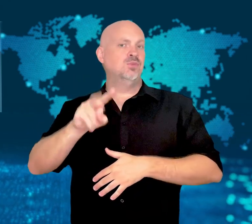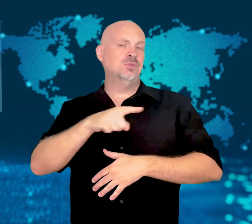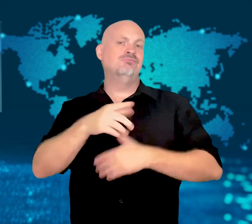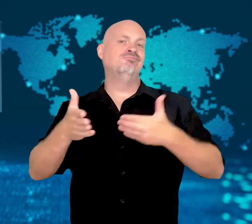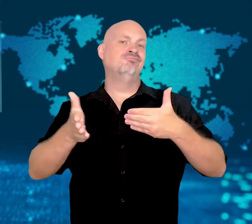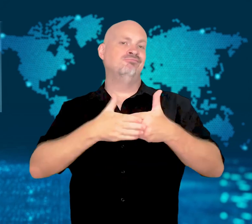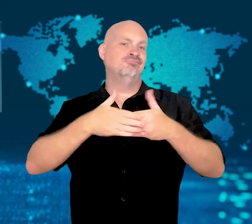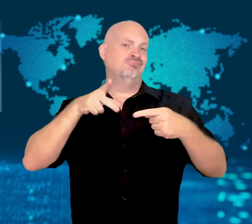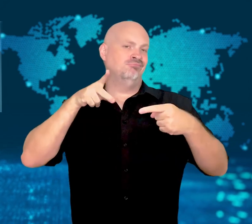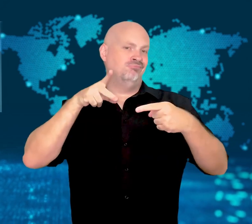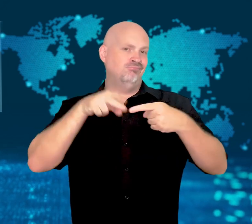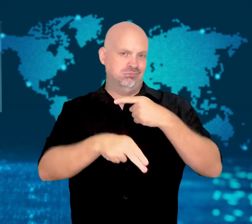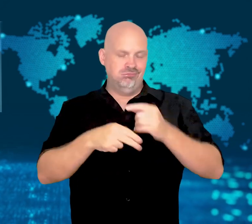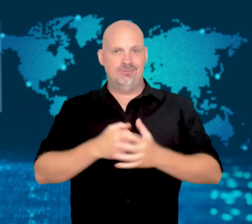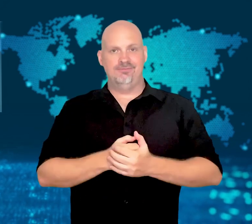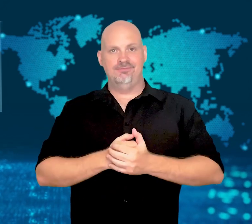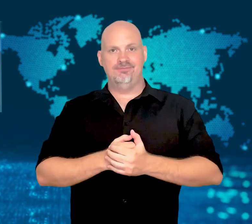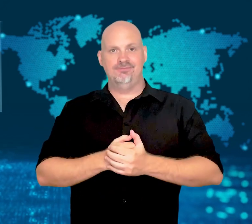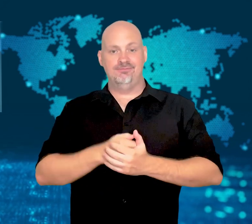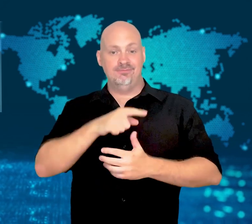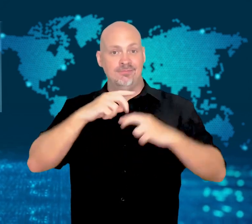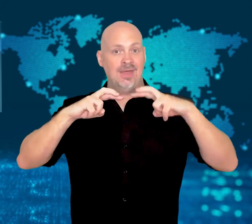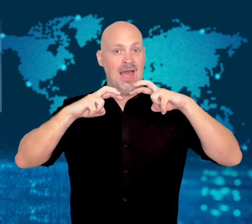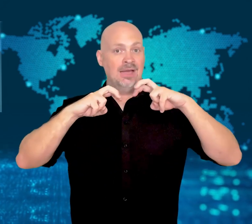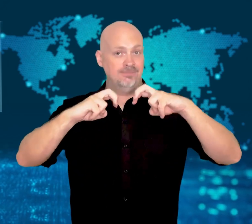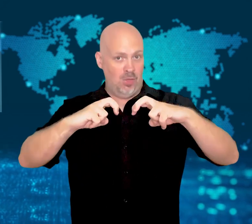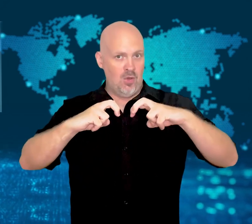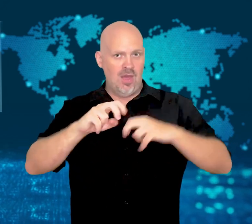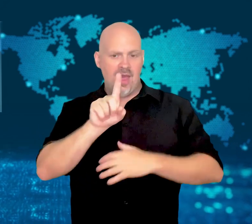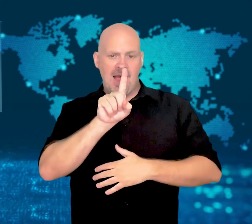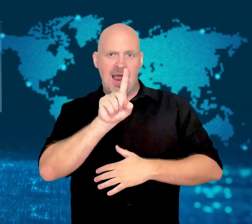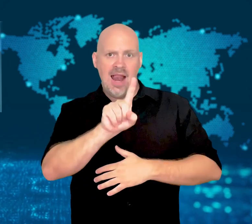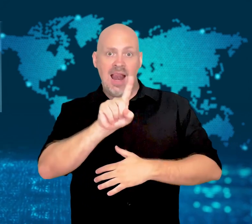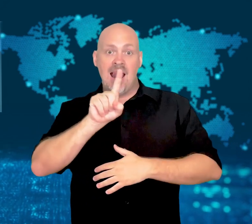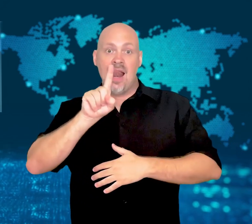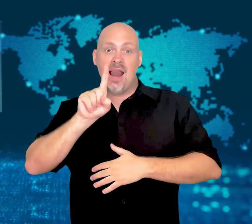as of June 15th, 2022.